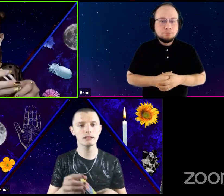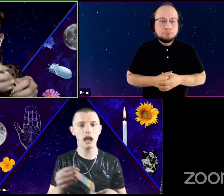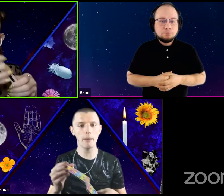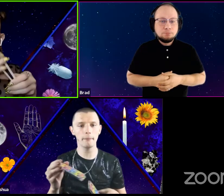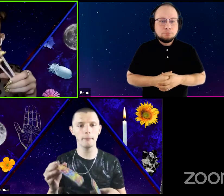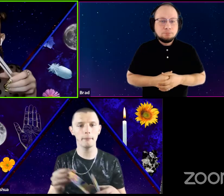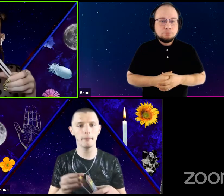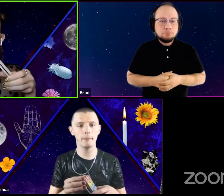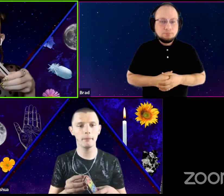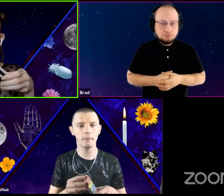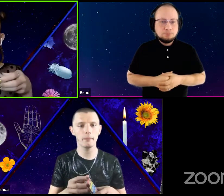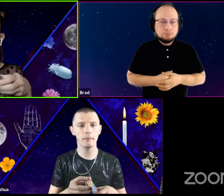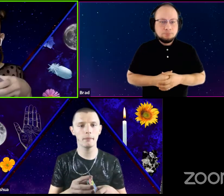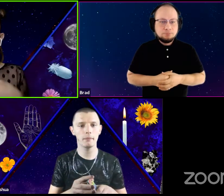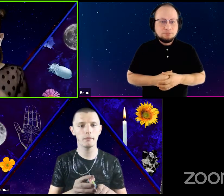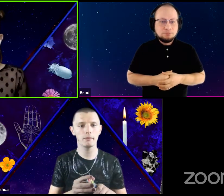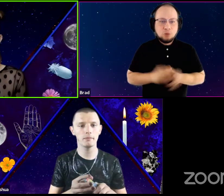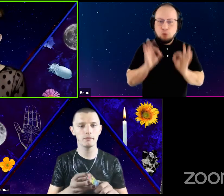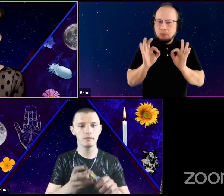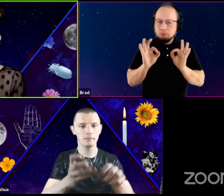Stop. Right